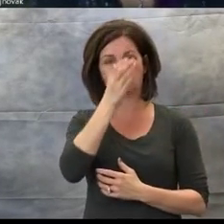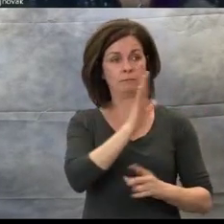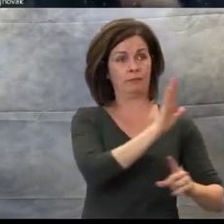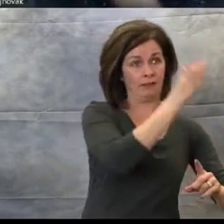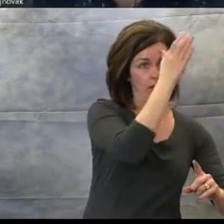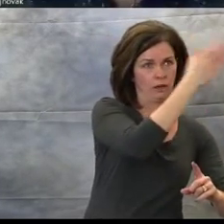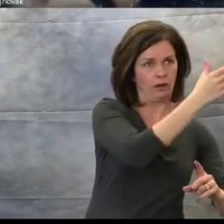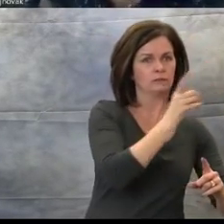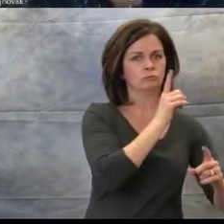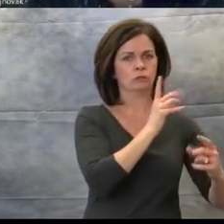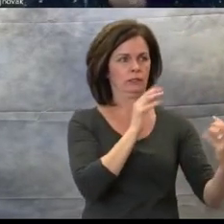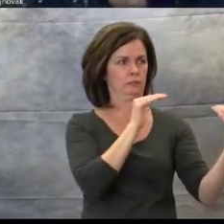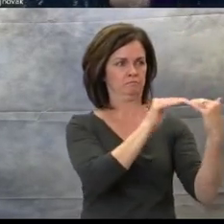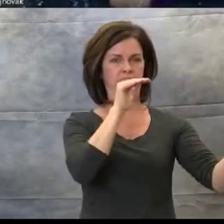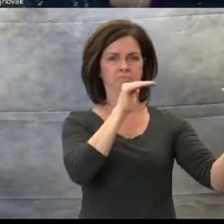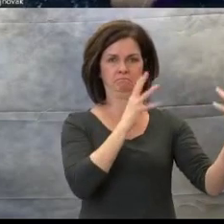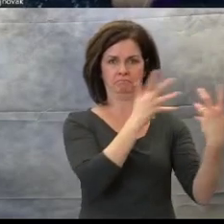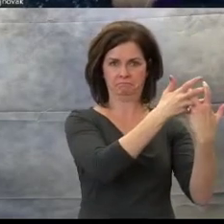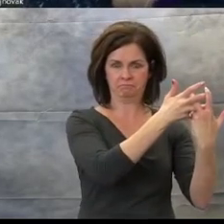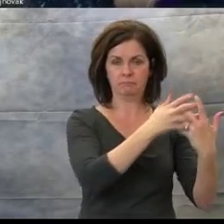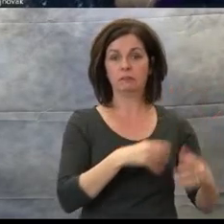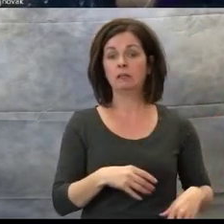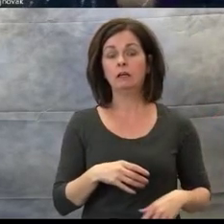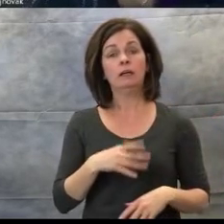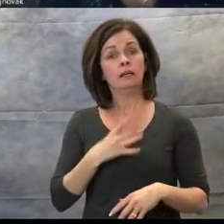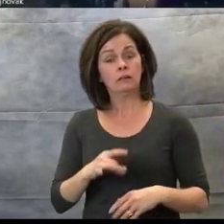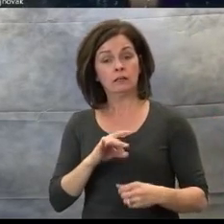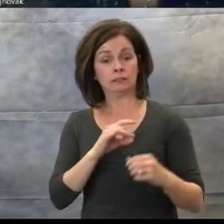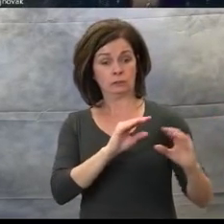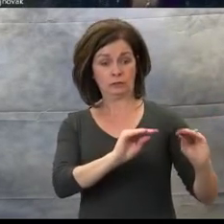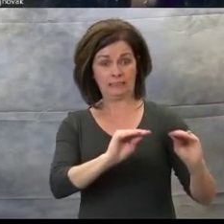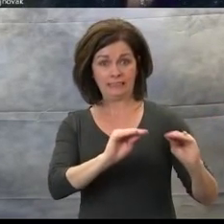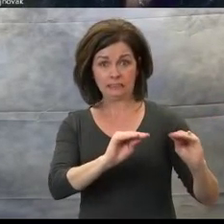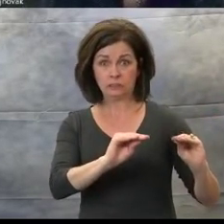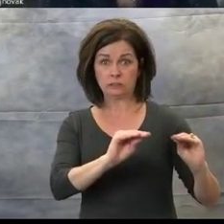can be used to teach pre-cane skills. For example,